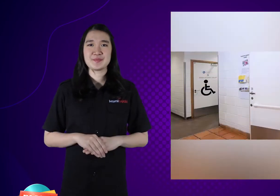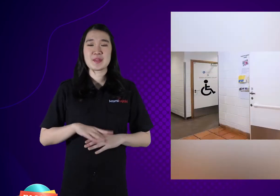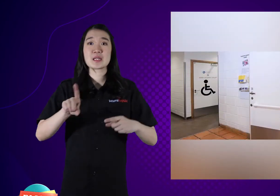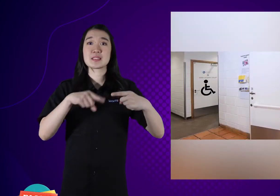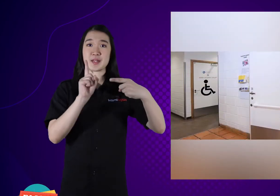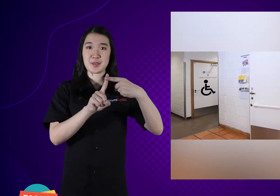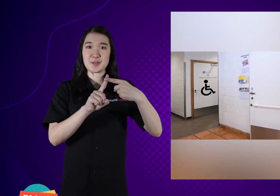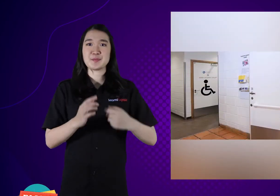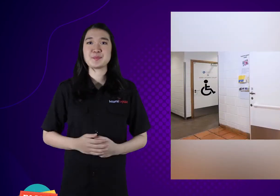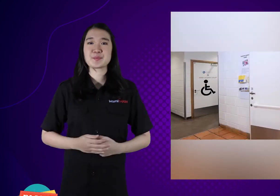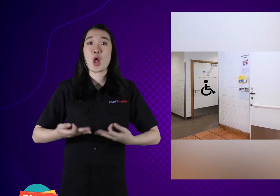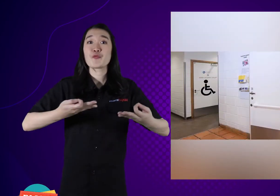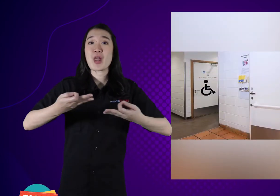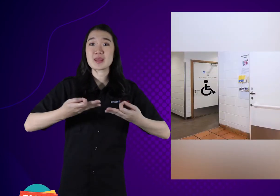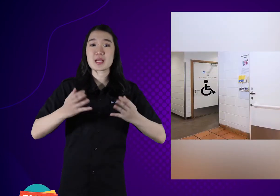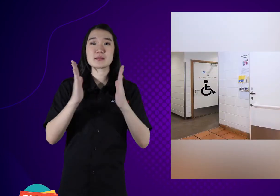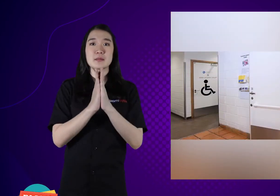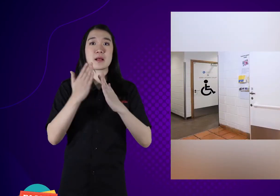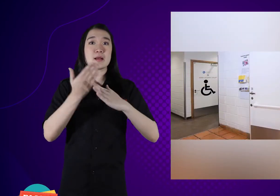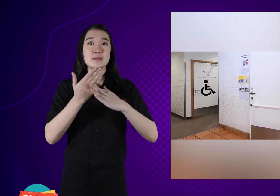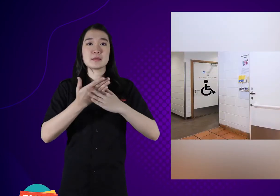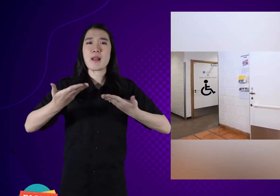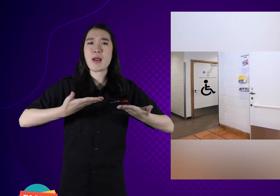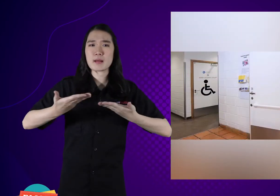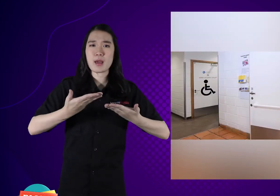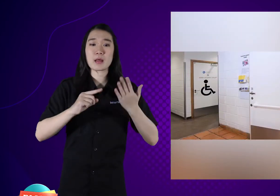1. Facilities and service access.